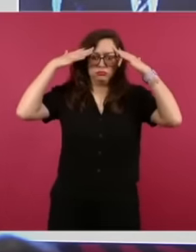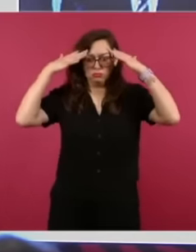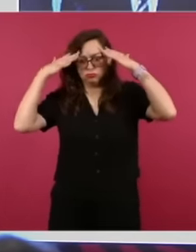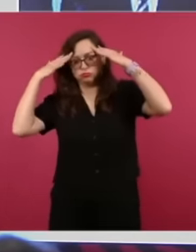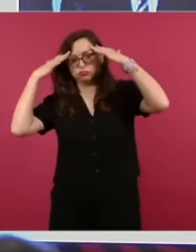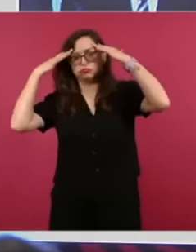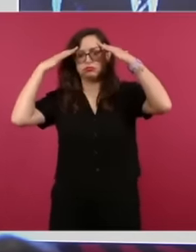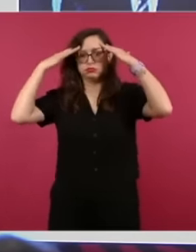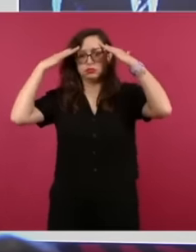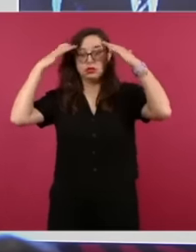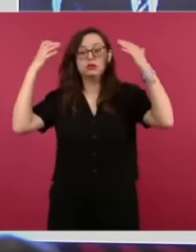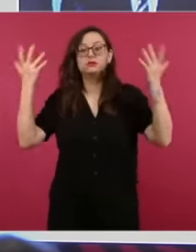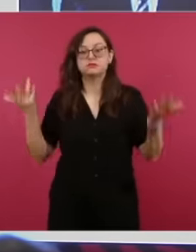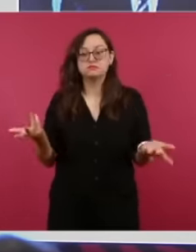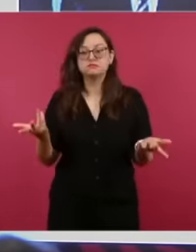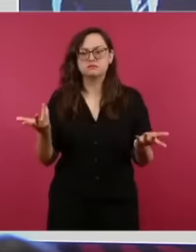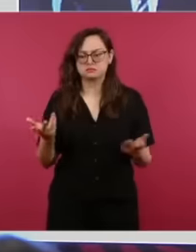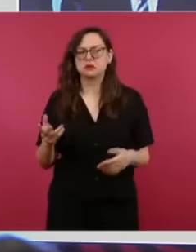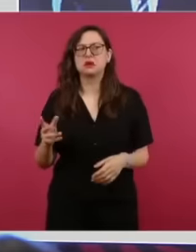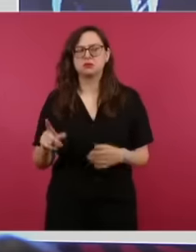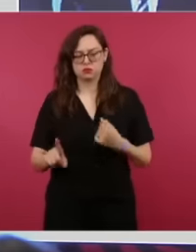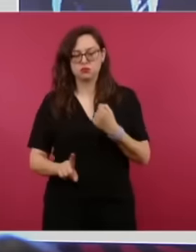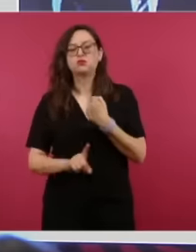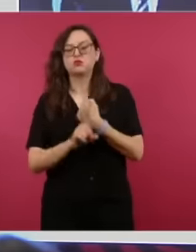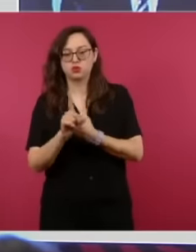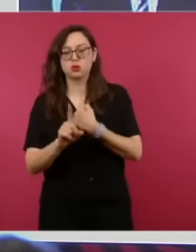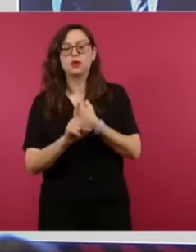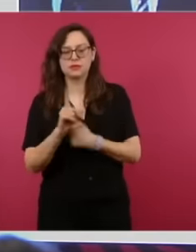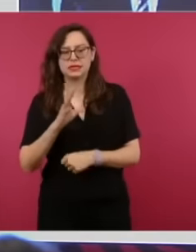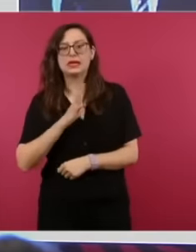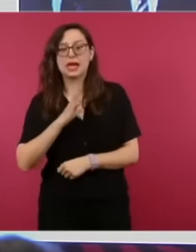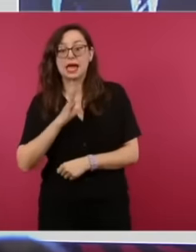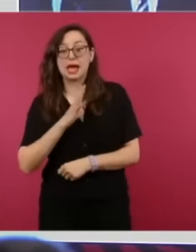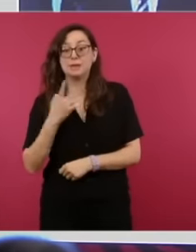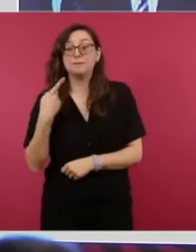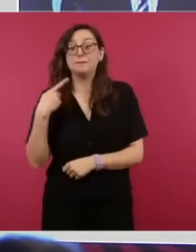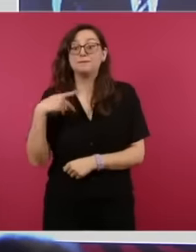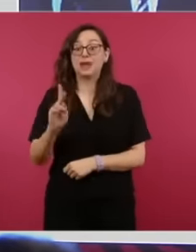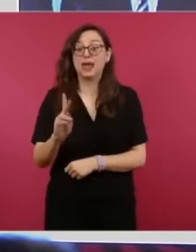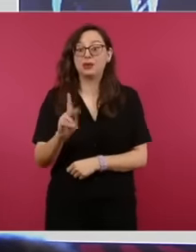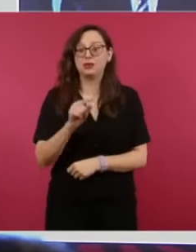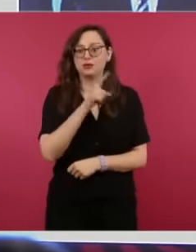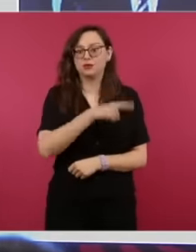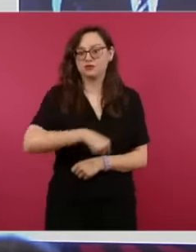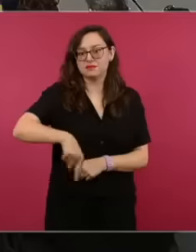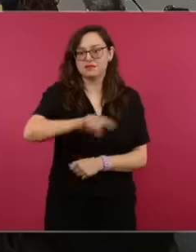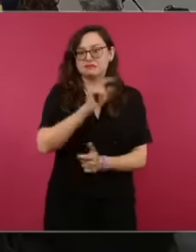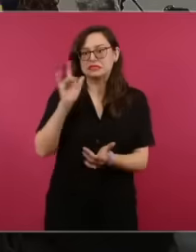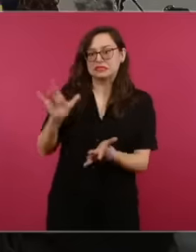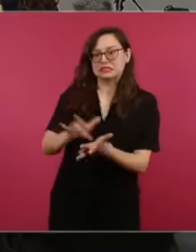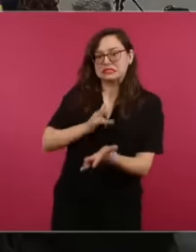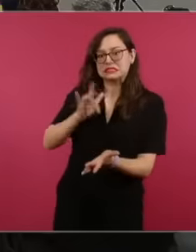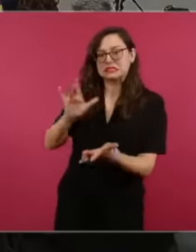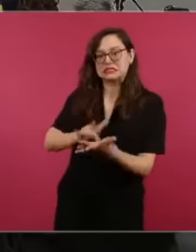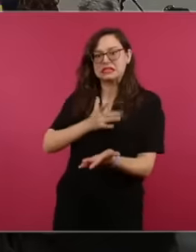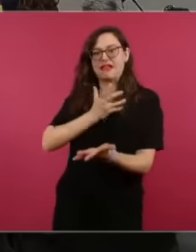saying that there are no problems well but they magnify them it is pure Red Note especially in this